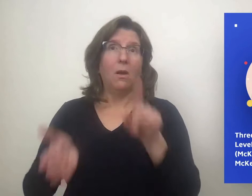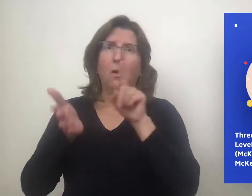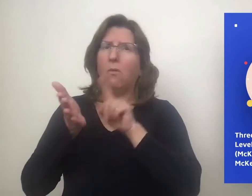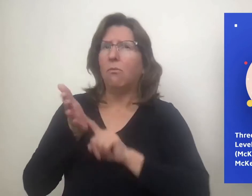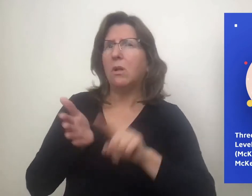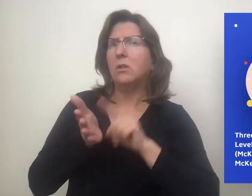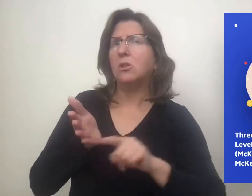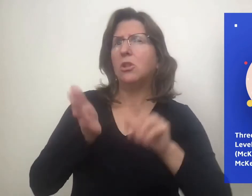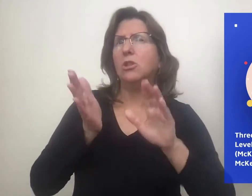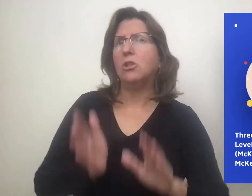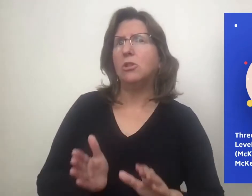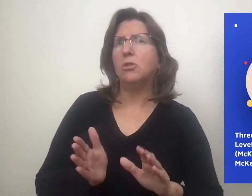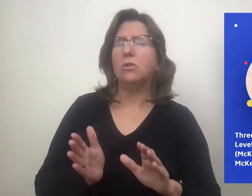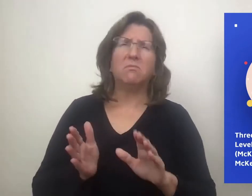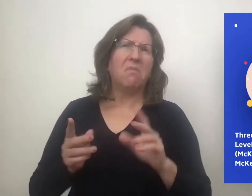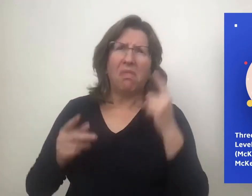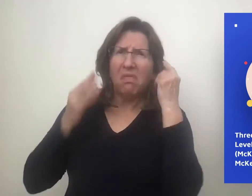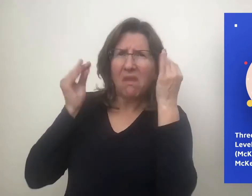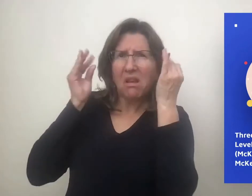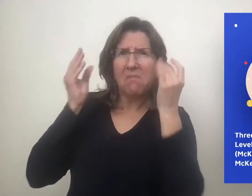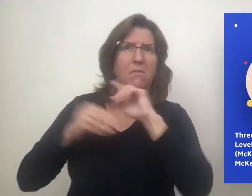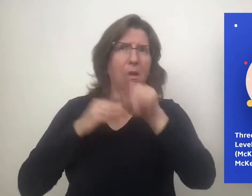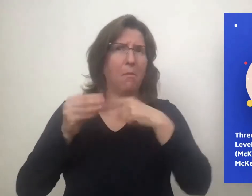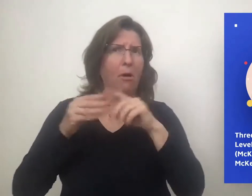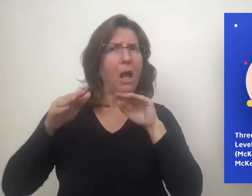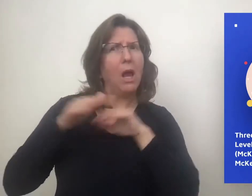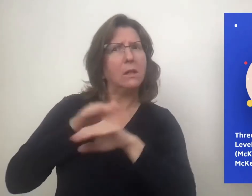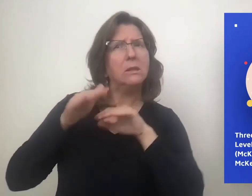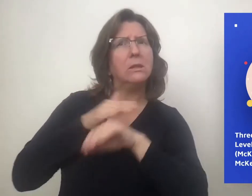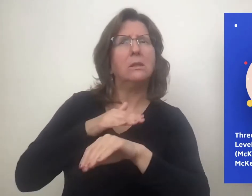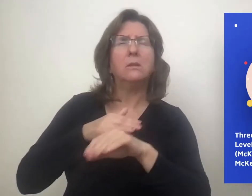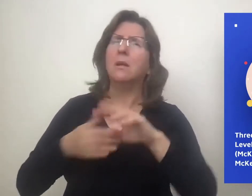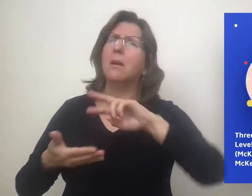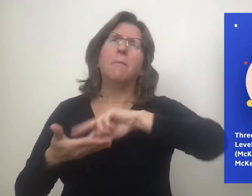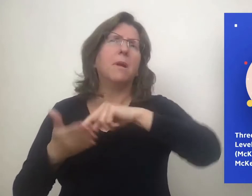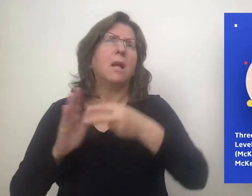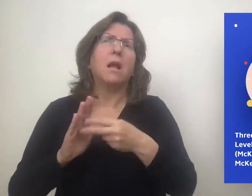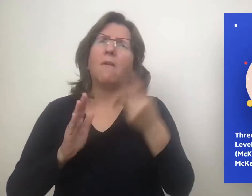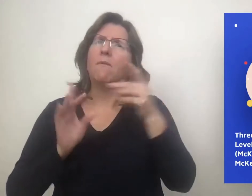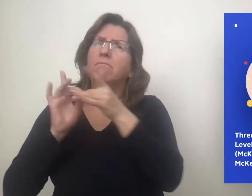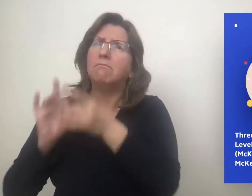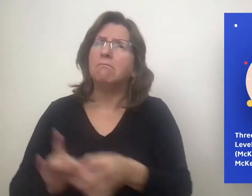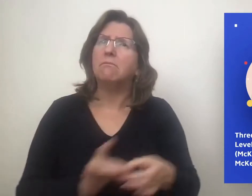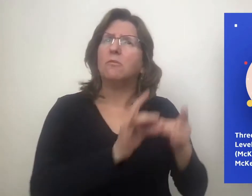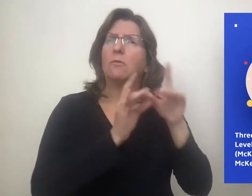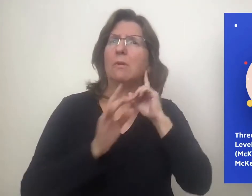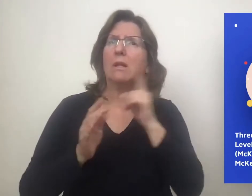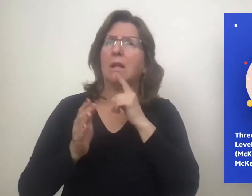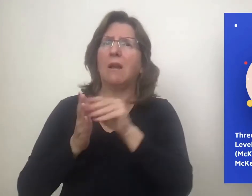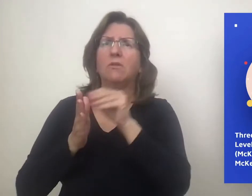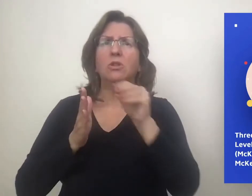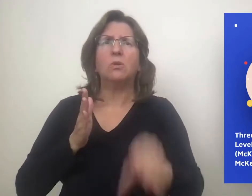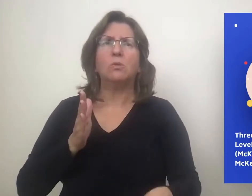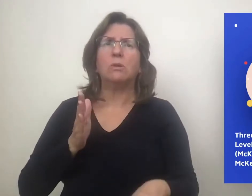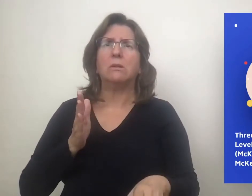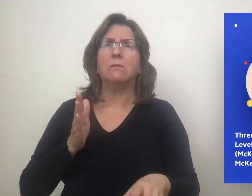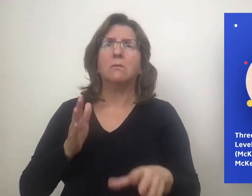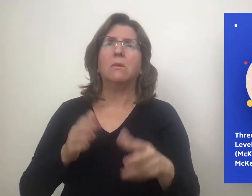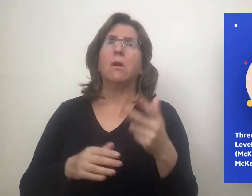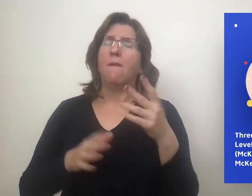Researchers investigating deaf learners' access to educational materials found that there